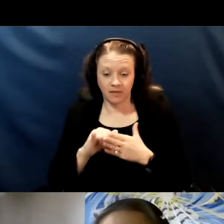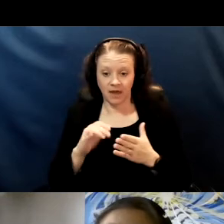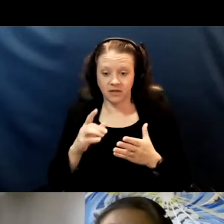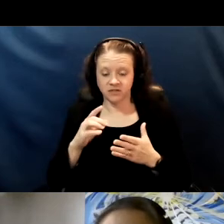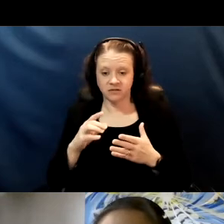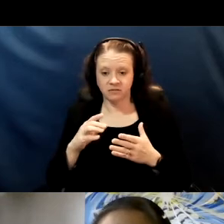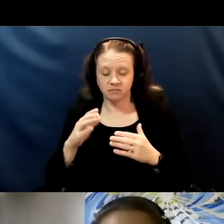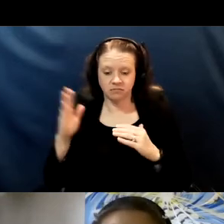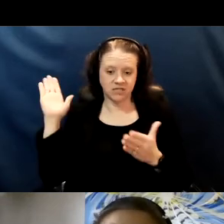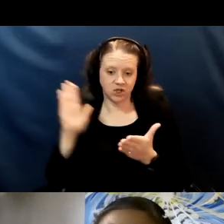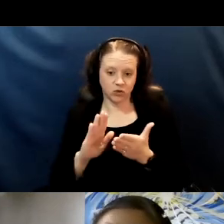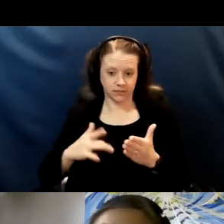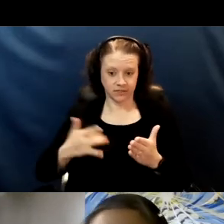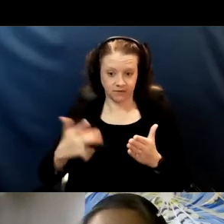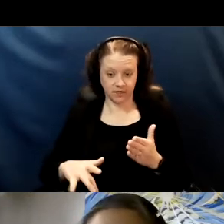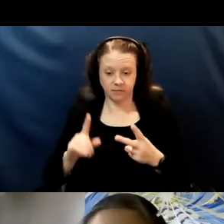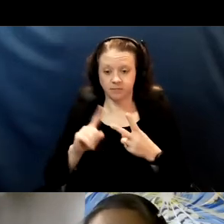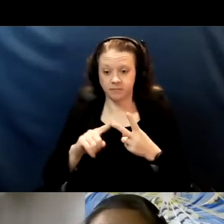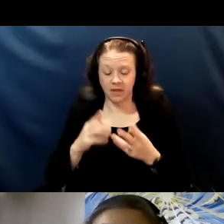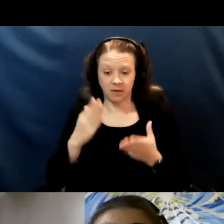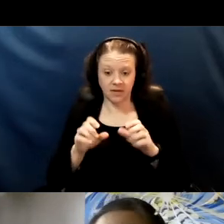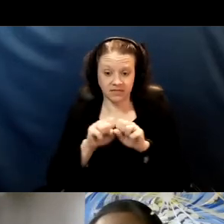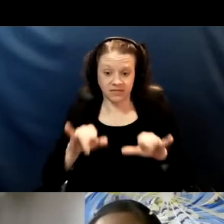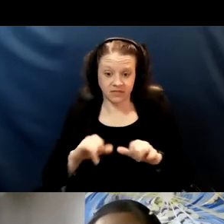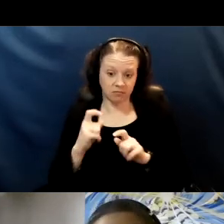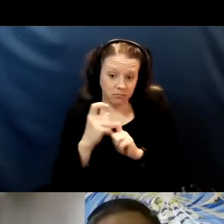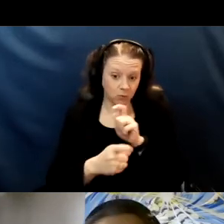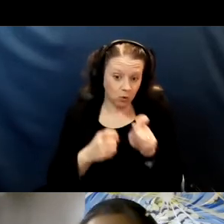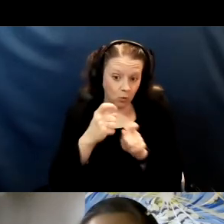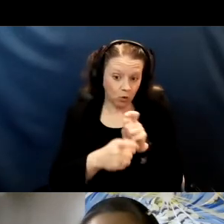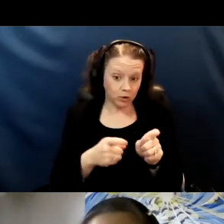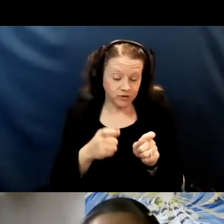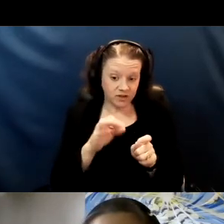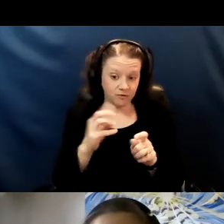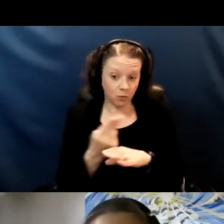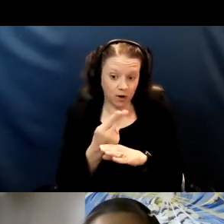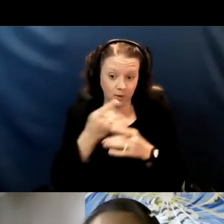It might be a system of rewards. It might be scheduled breaks from the mask.